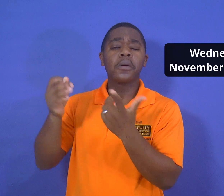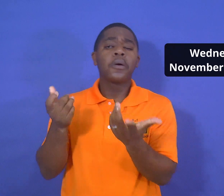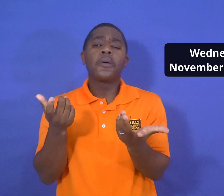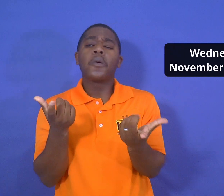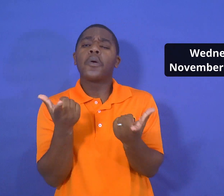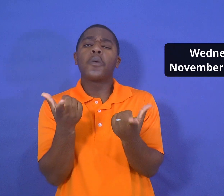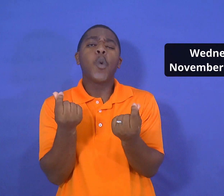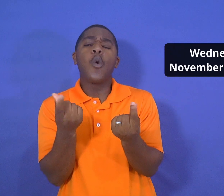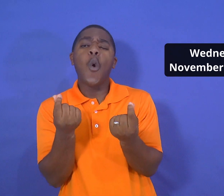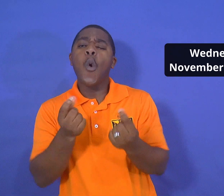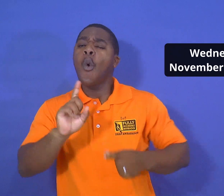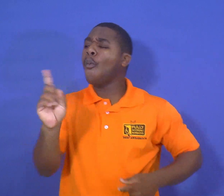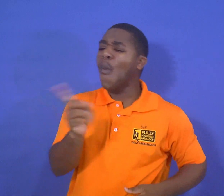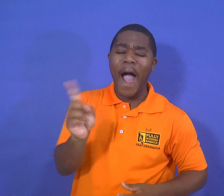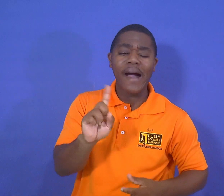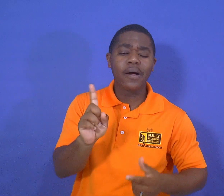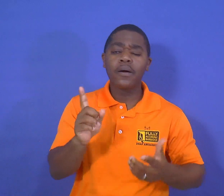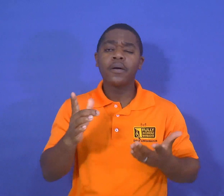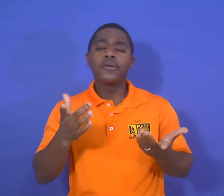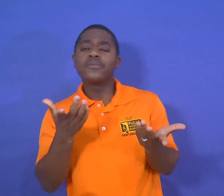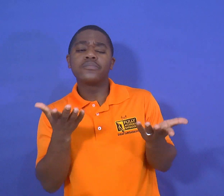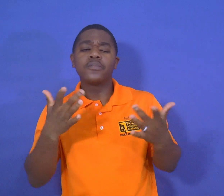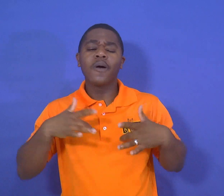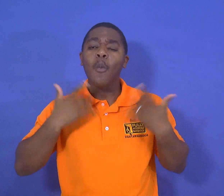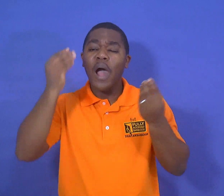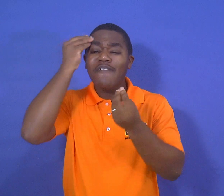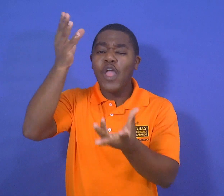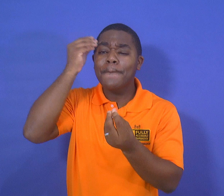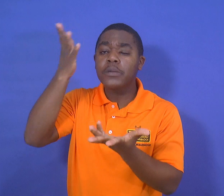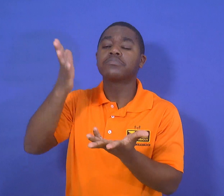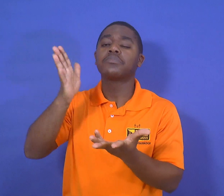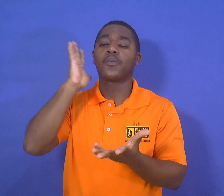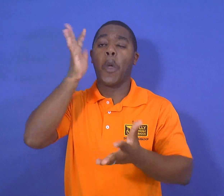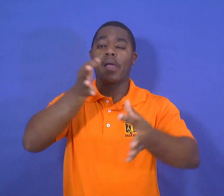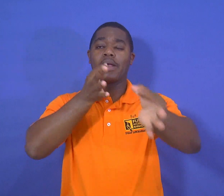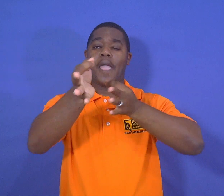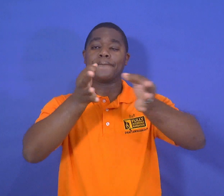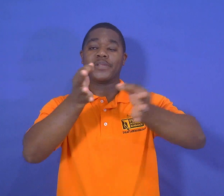what's going to be happening where is it going to be held I am going to explain